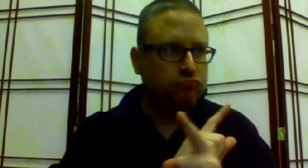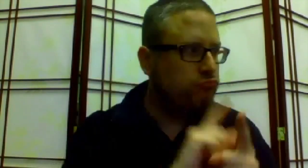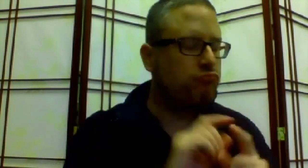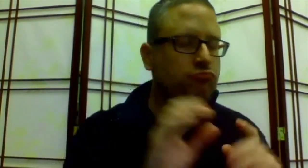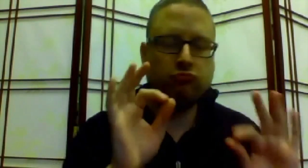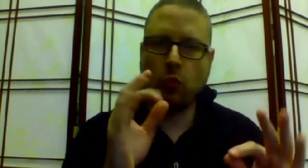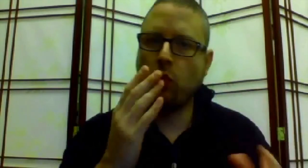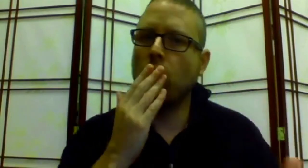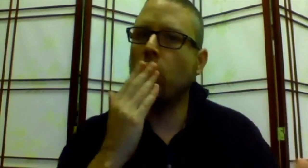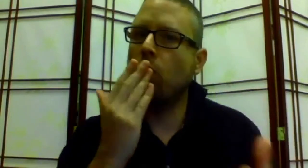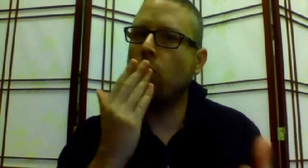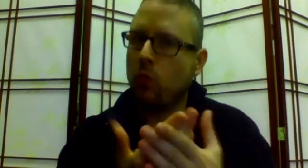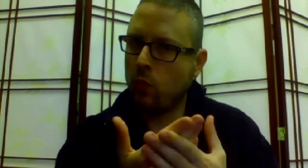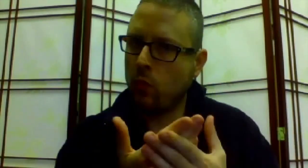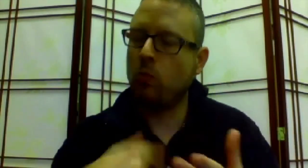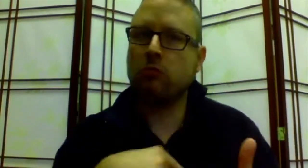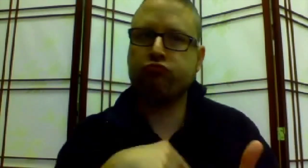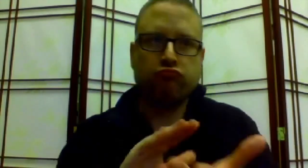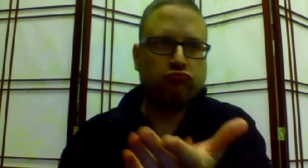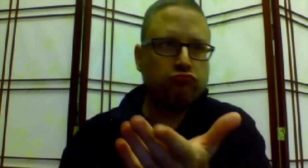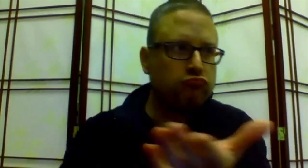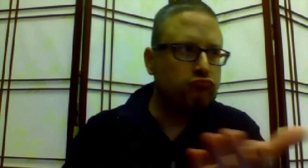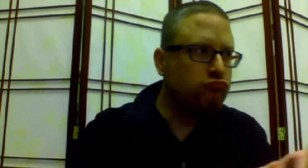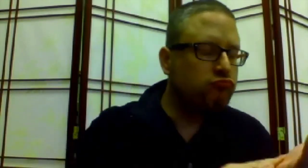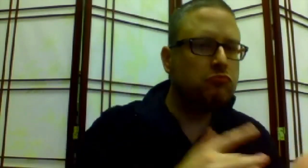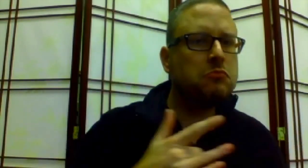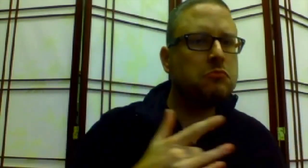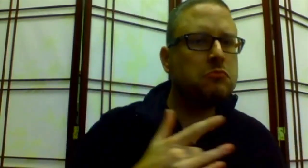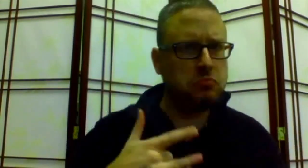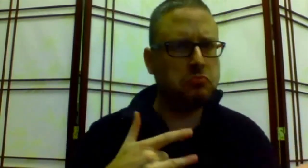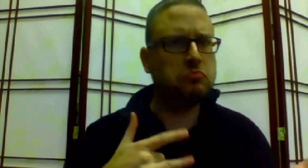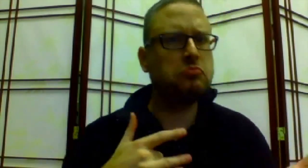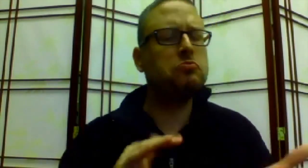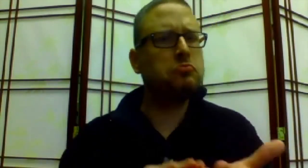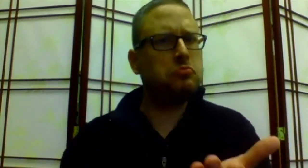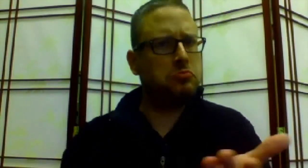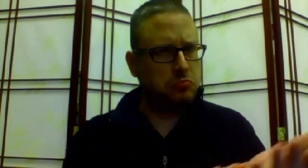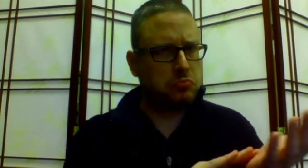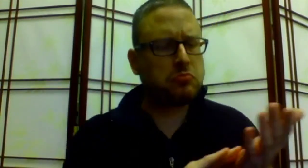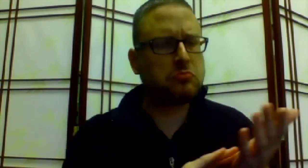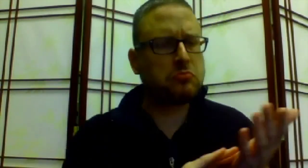We met several different legislators and it went really well.